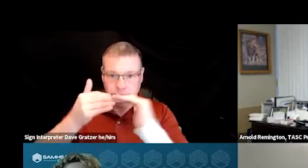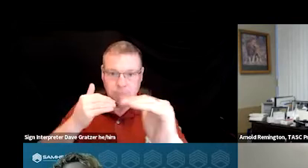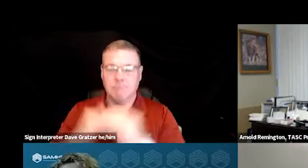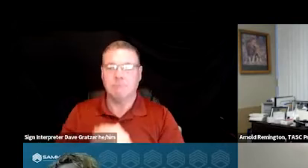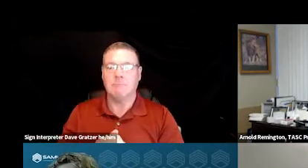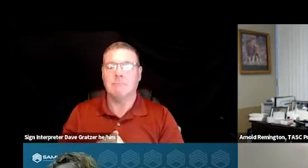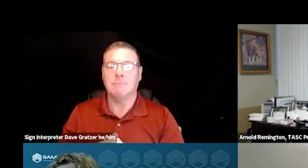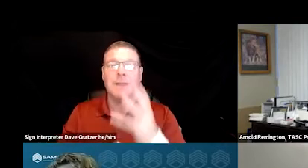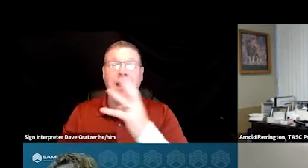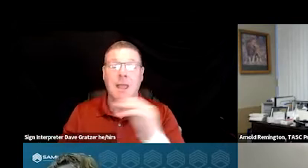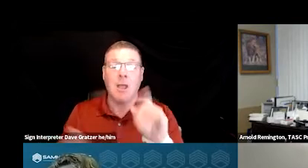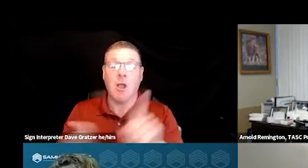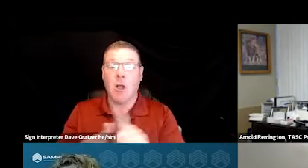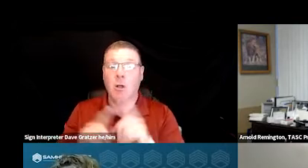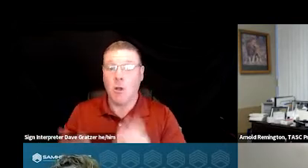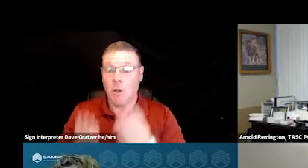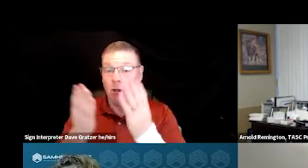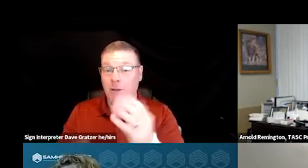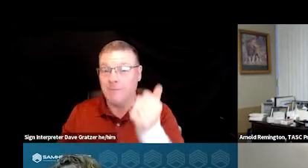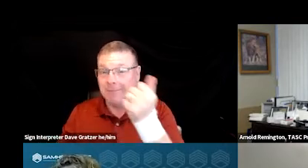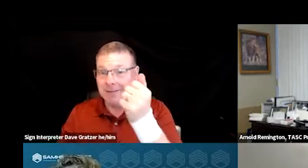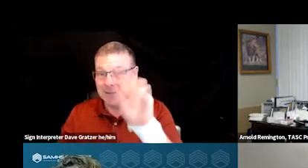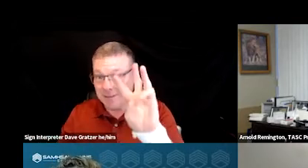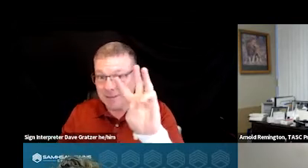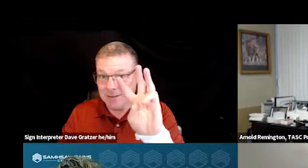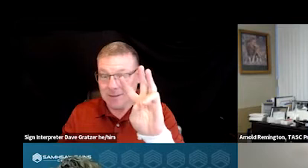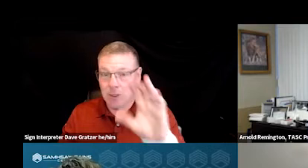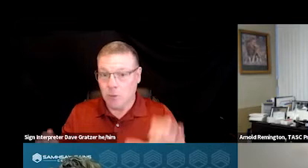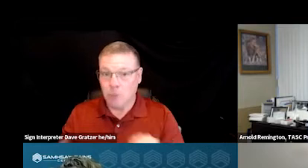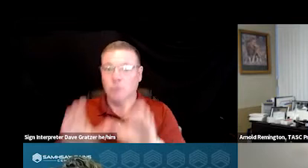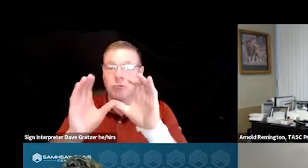We also offered 16 crisis stabilization chair, beds.